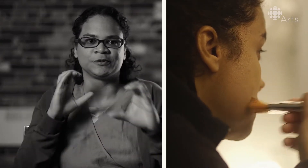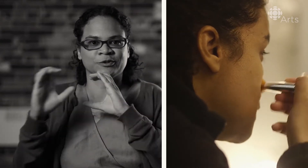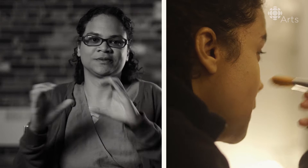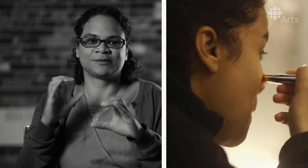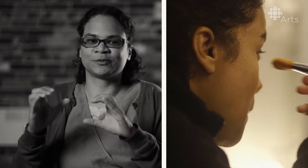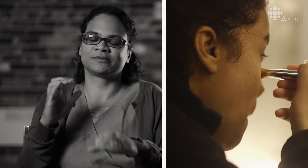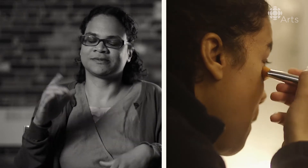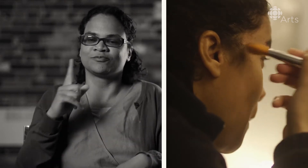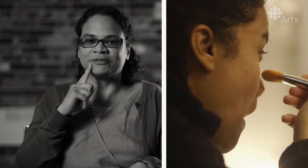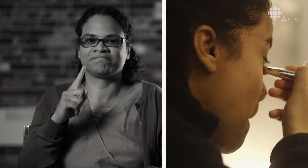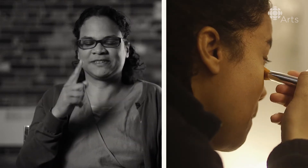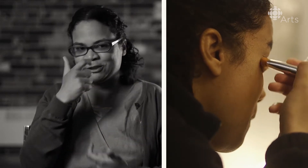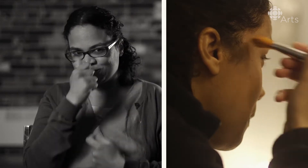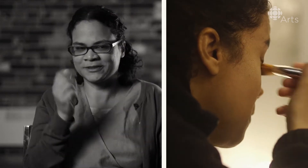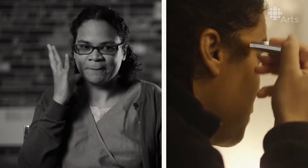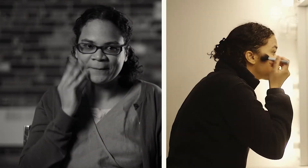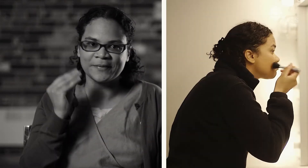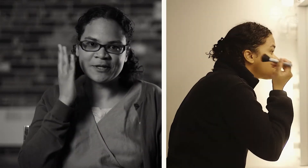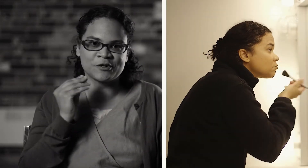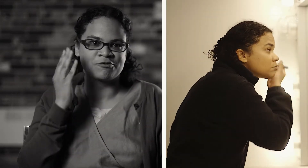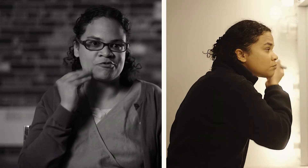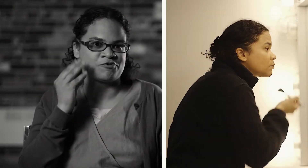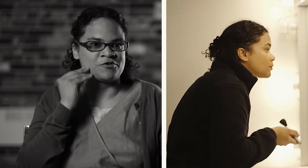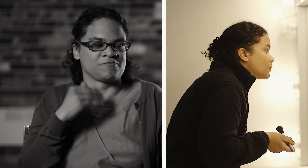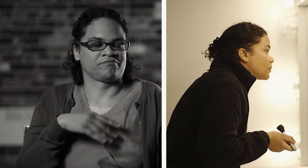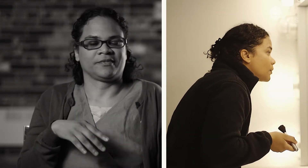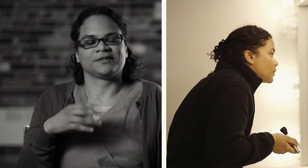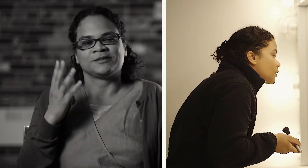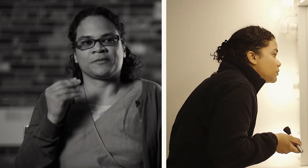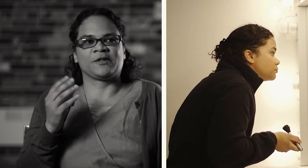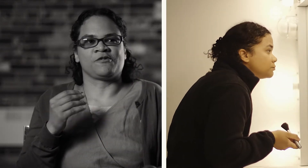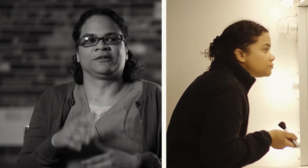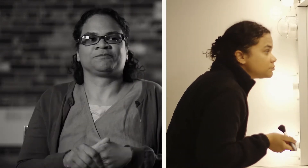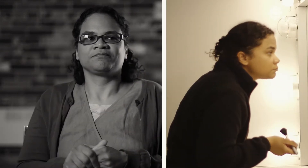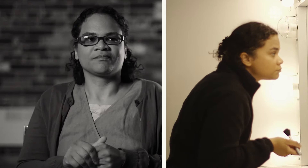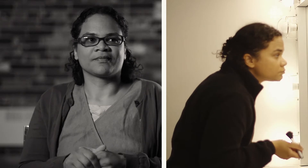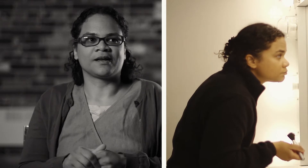So this experience, compared to my other, sort of, theatrical experiences, has been very, very different.